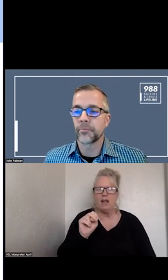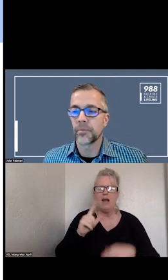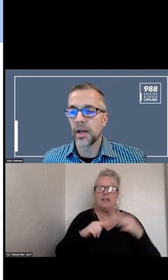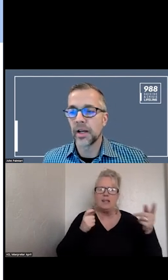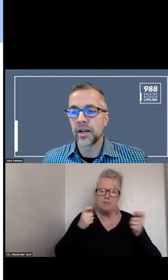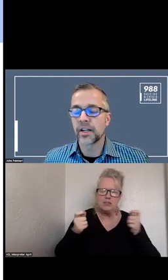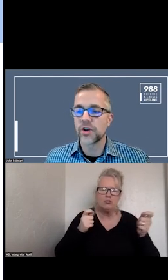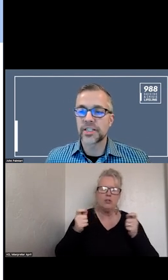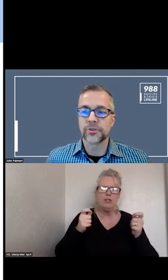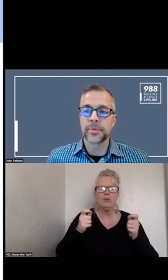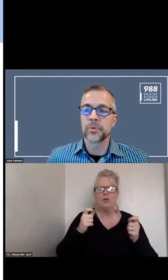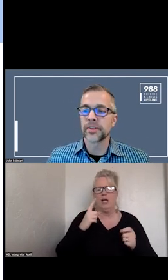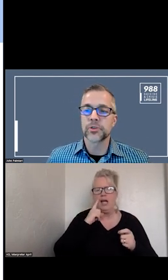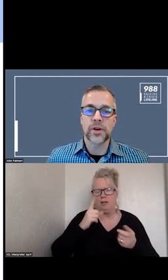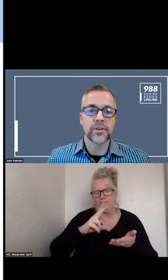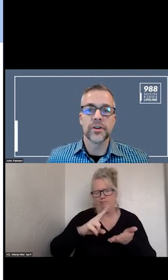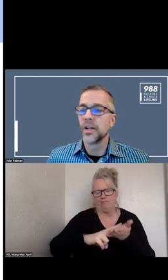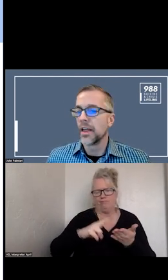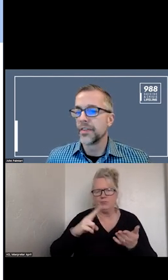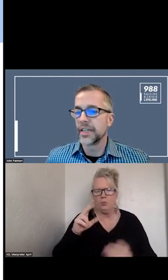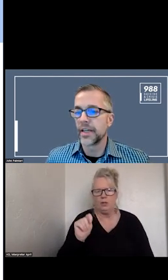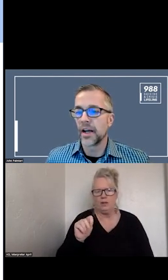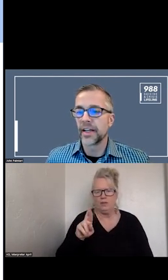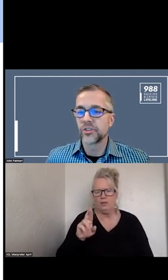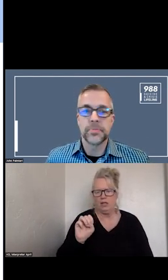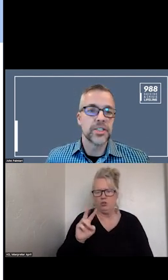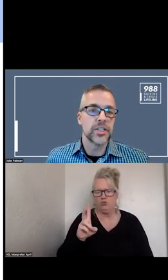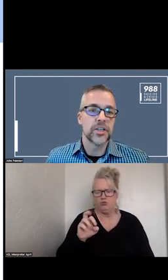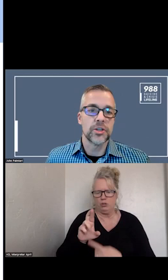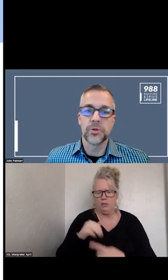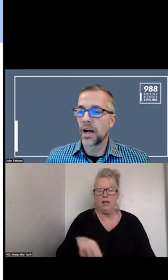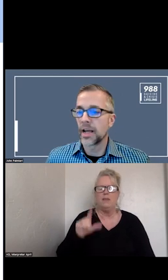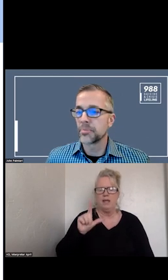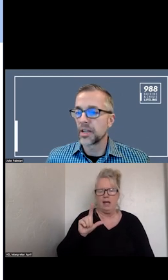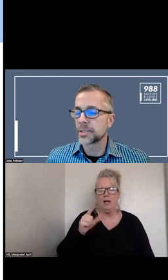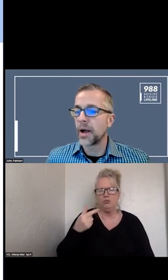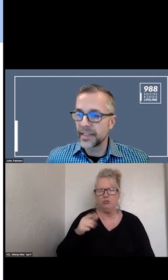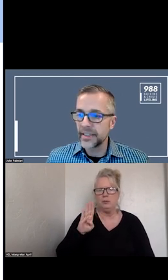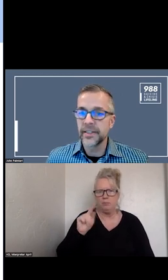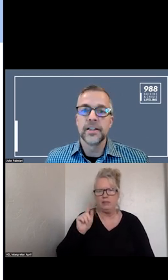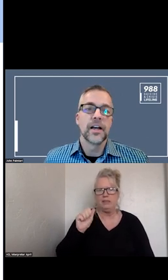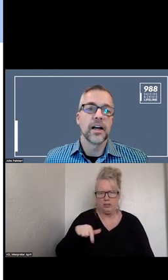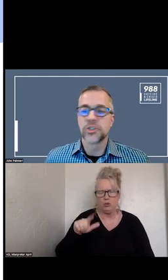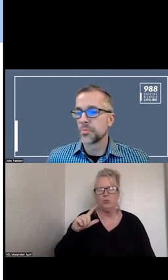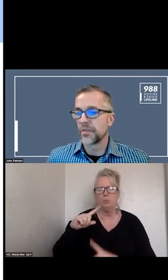A CONTRACTED AGREEMENT WITH TREVOR, THE LGBTQI PLUS PILOT TO